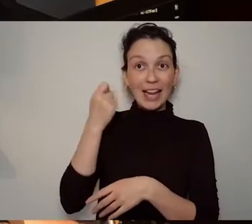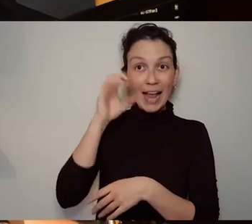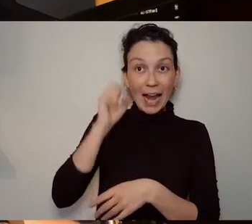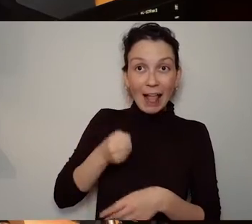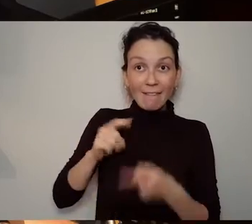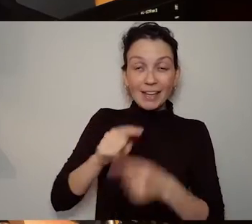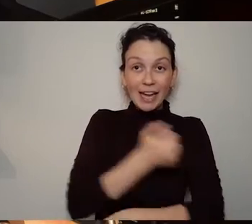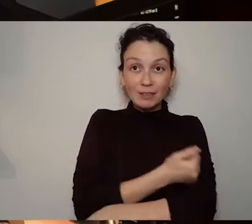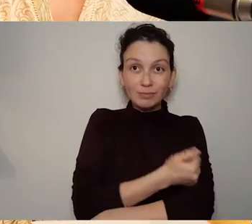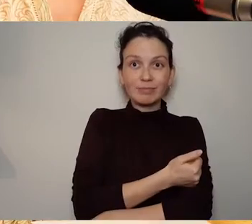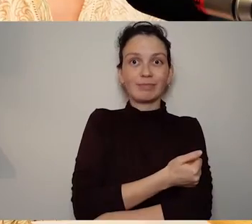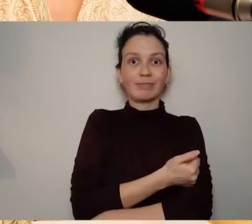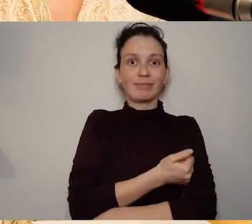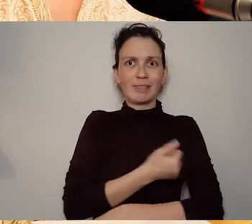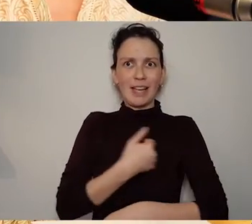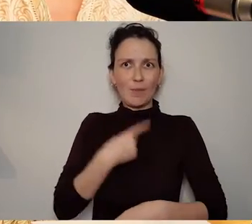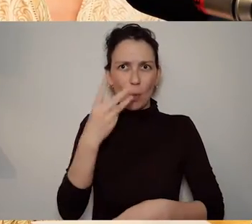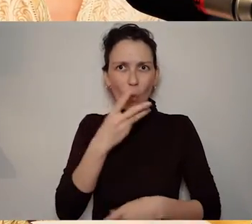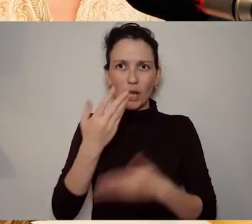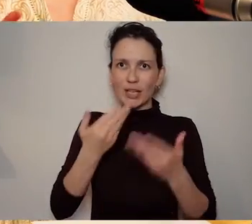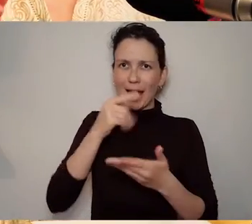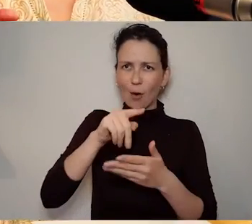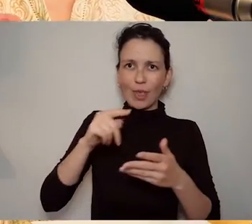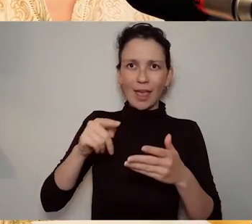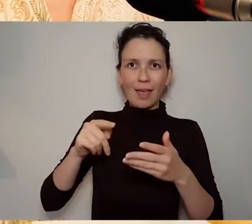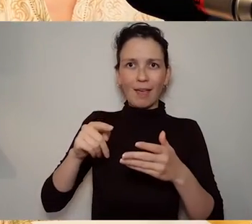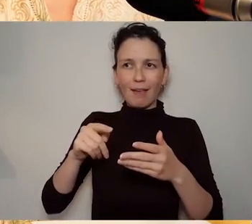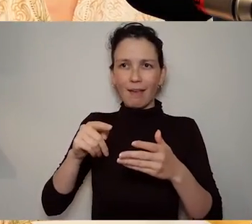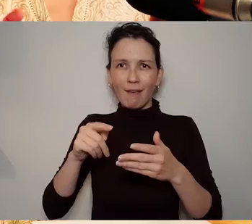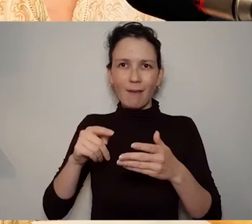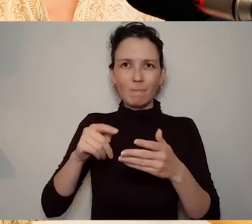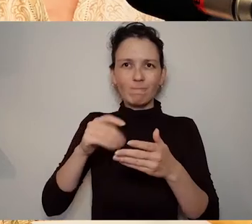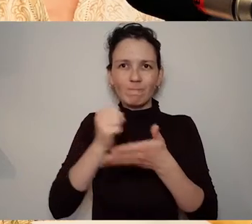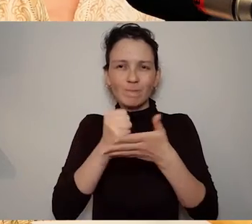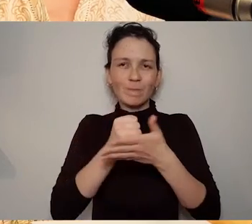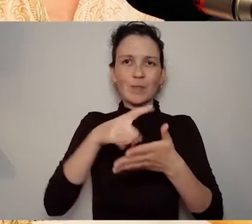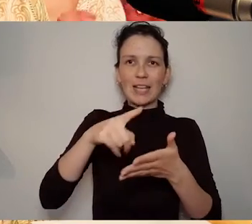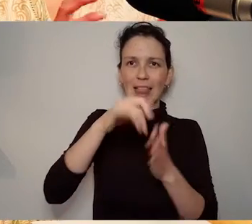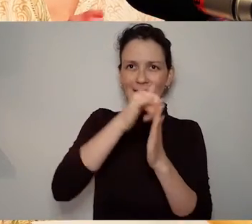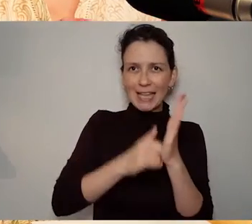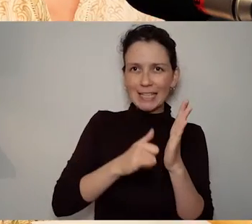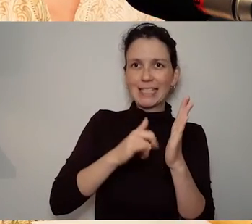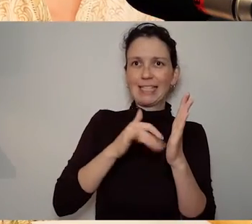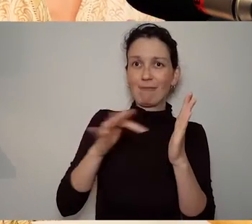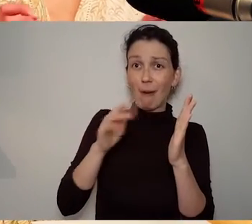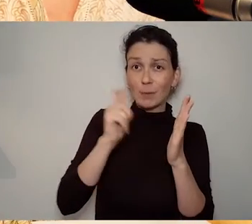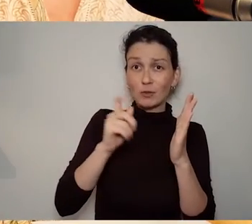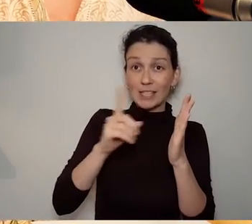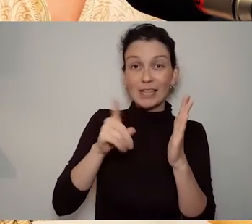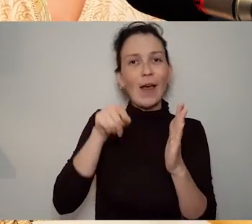and ripping it apart. Yeah and so I get to take lots of photographs and video clips and hopefully at the